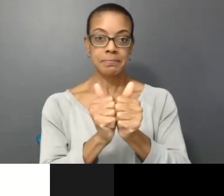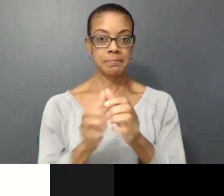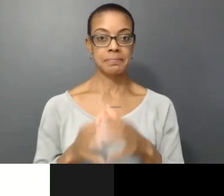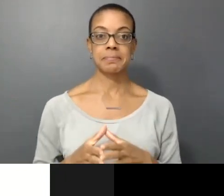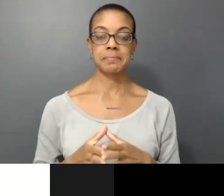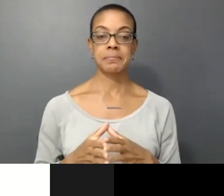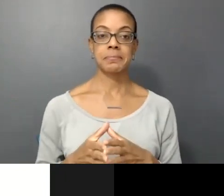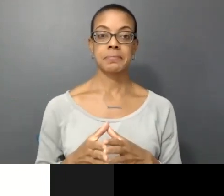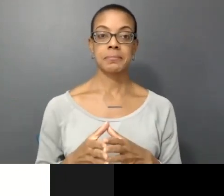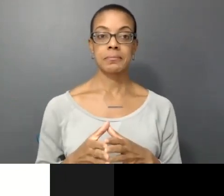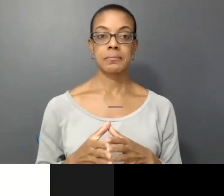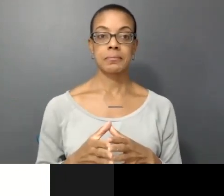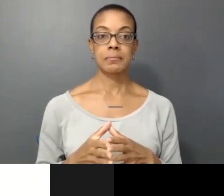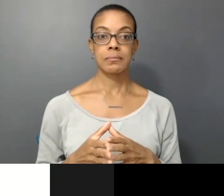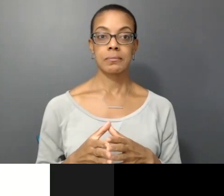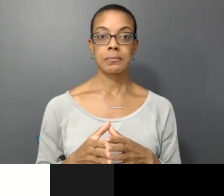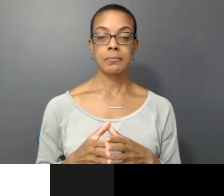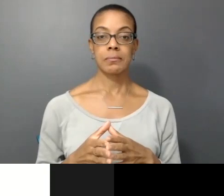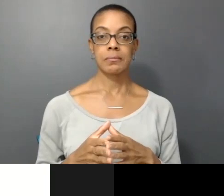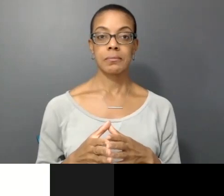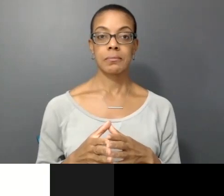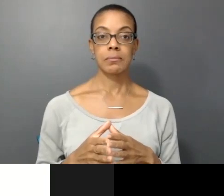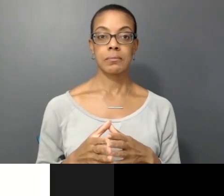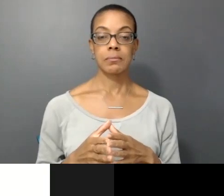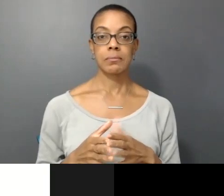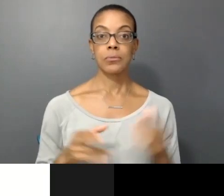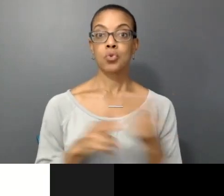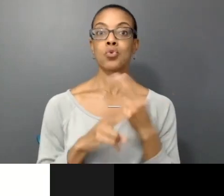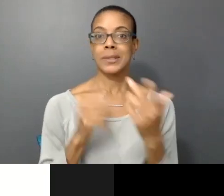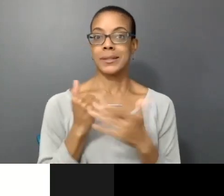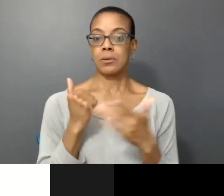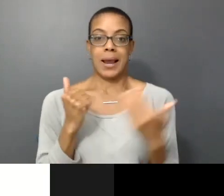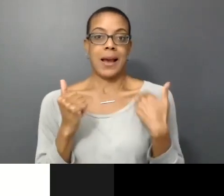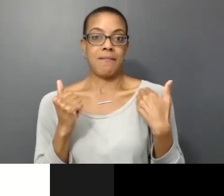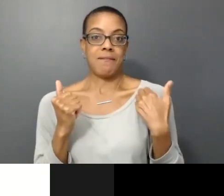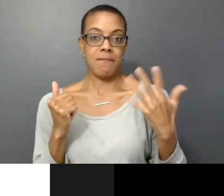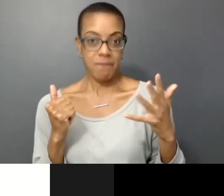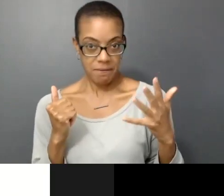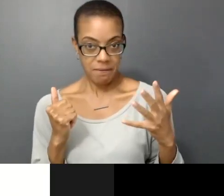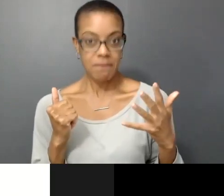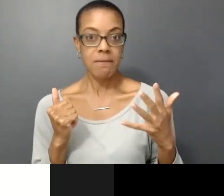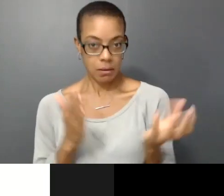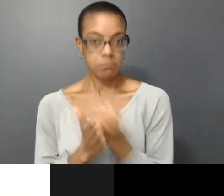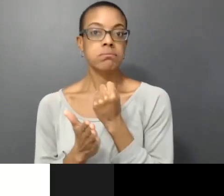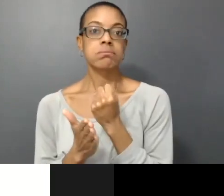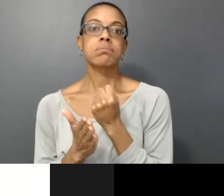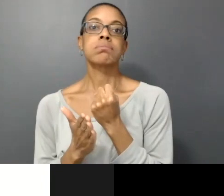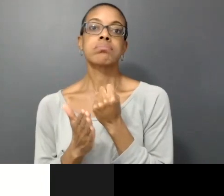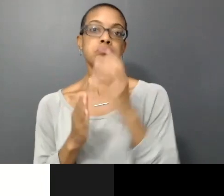Using the rules and using the variable technology you know, that we have right now to create.